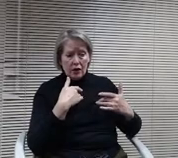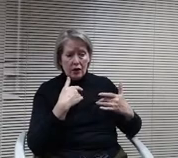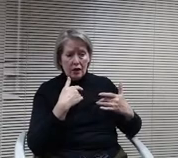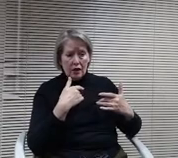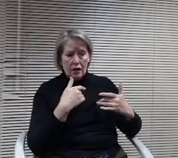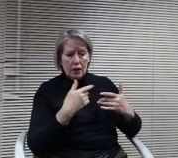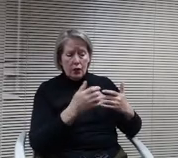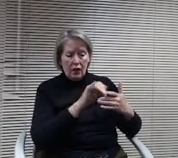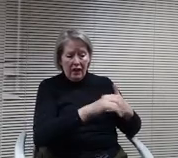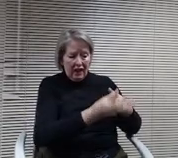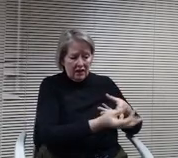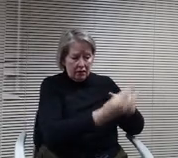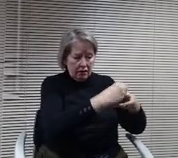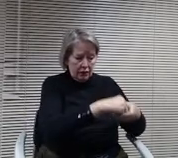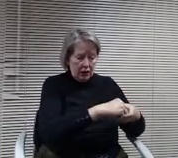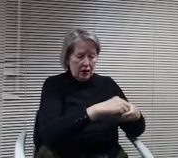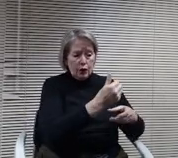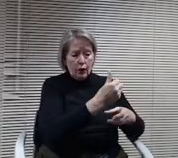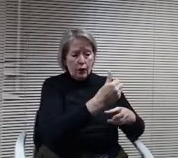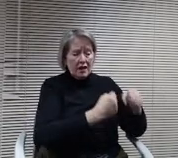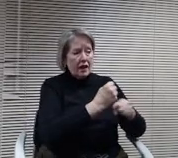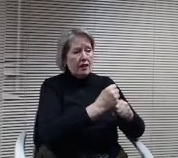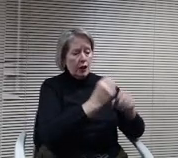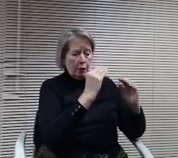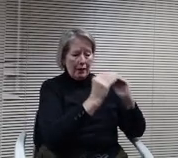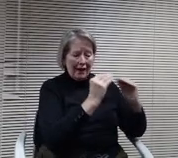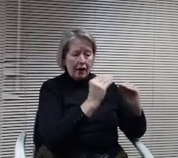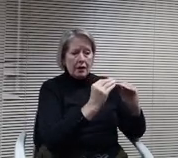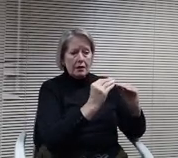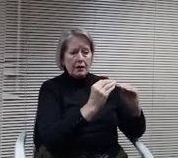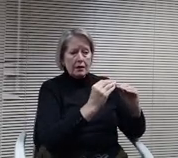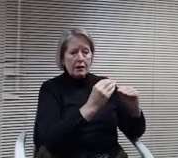program with our facilities bonding program to be able to do